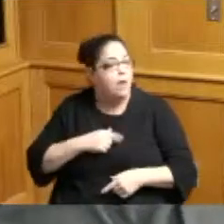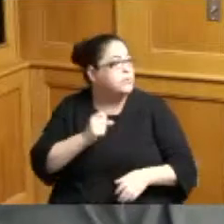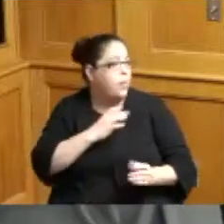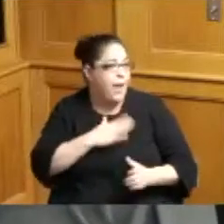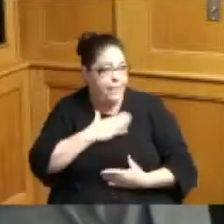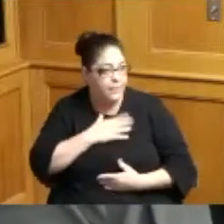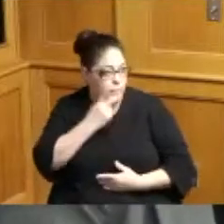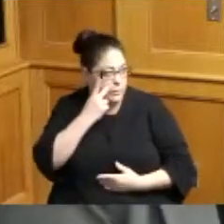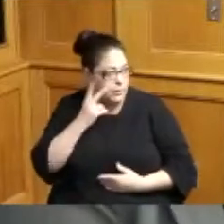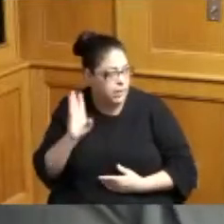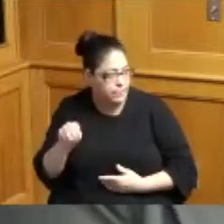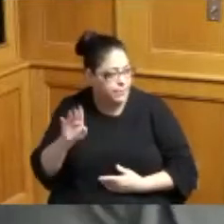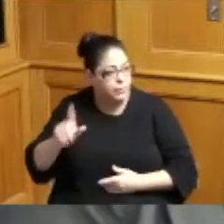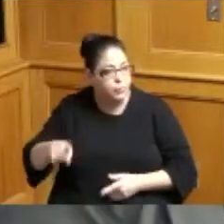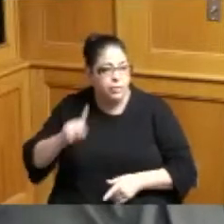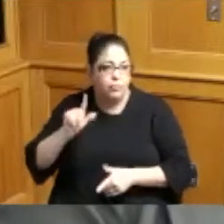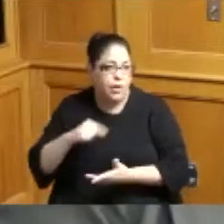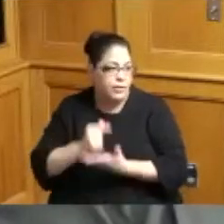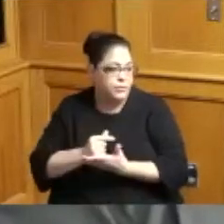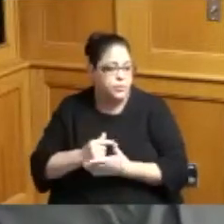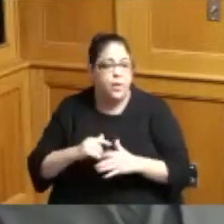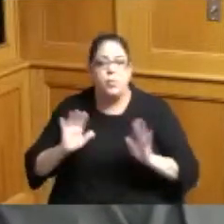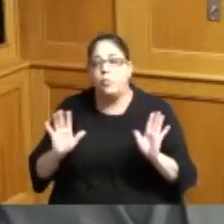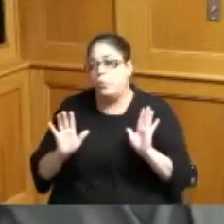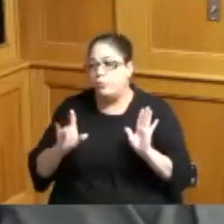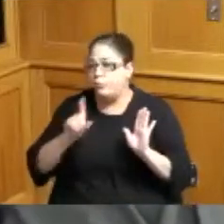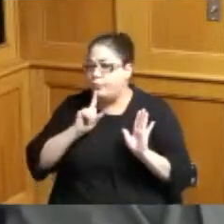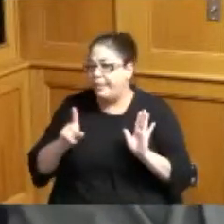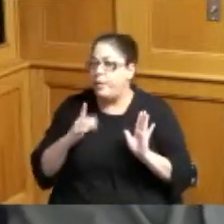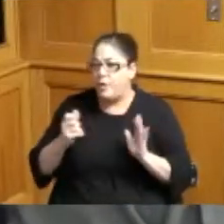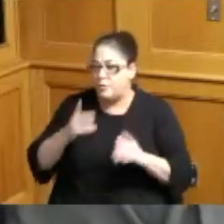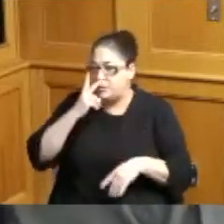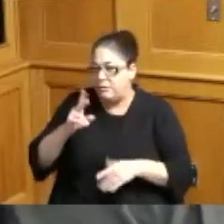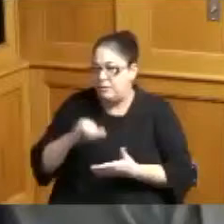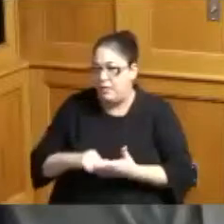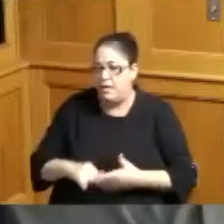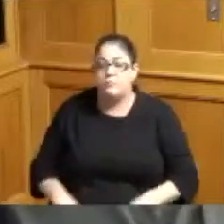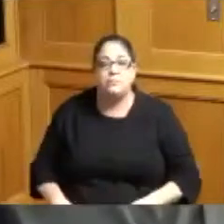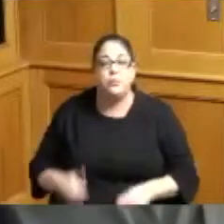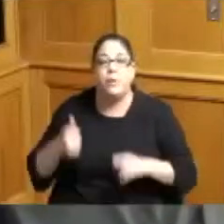to see him graduate that was what she really wanted to see so now he's giving back he's